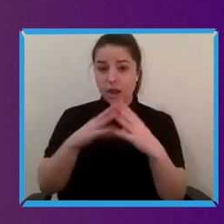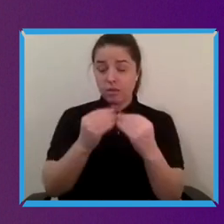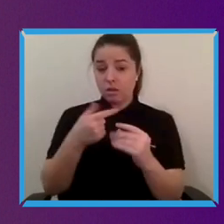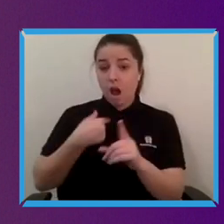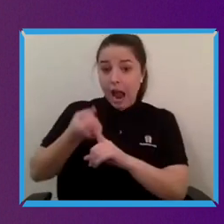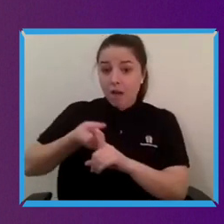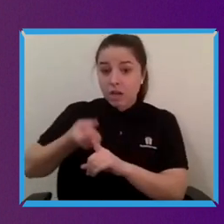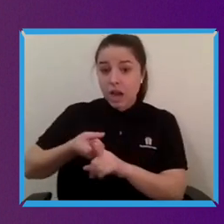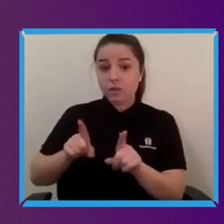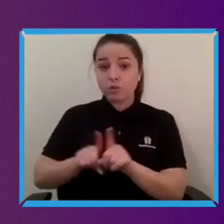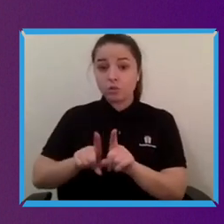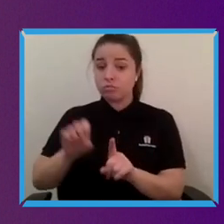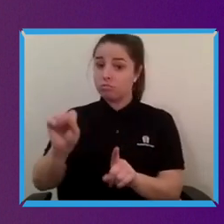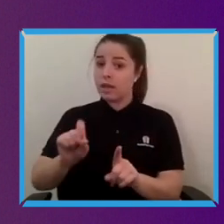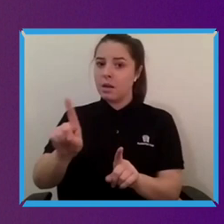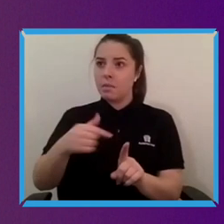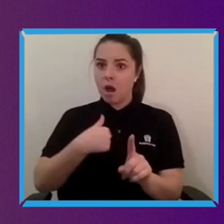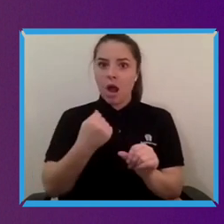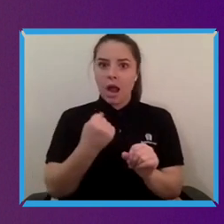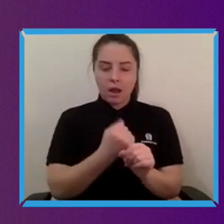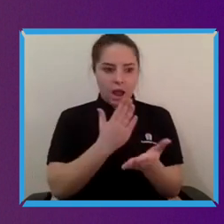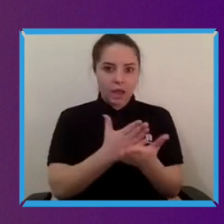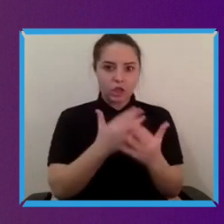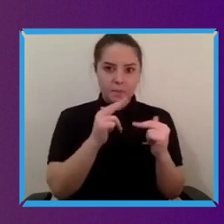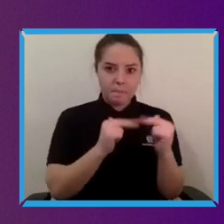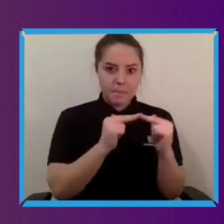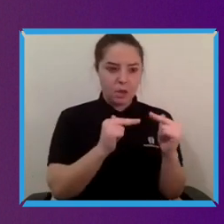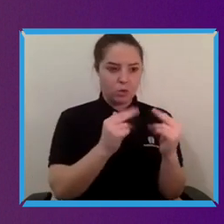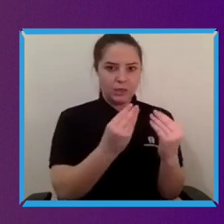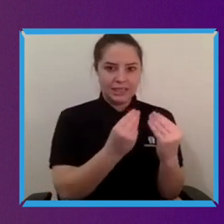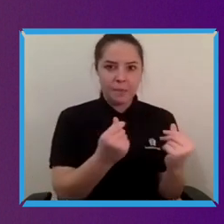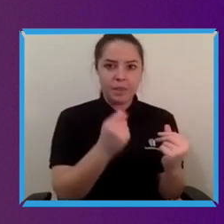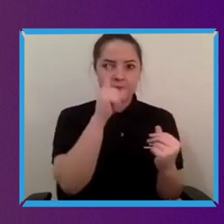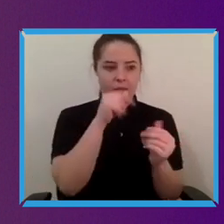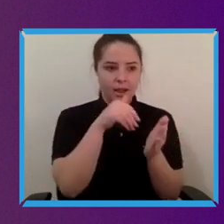product that has scalable potential and can be deployed and executed at scale